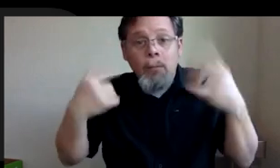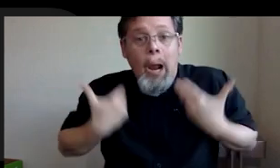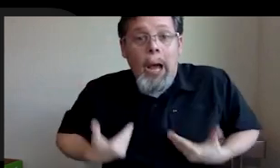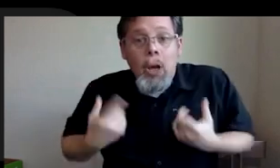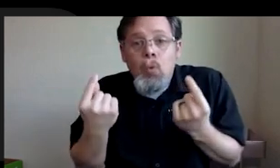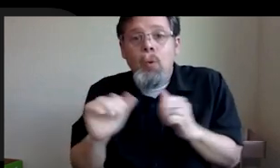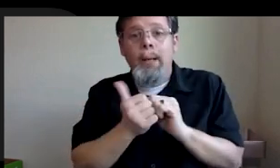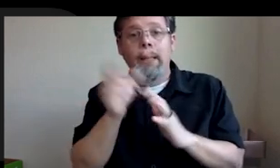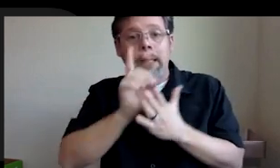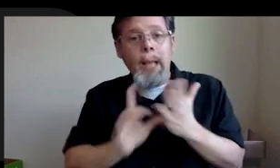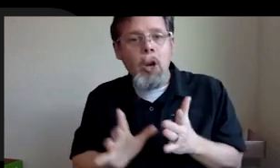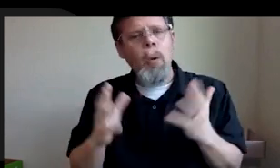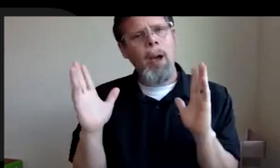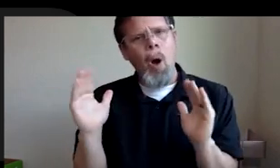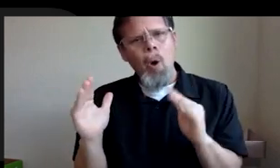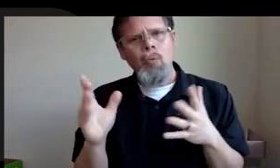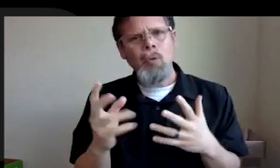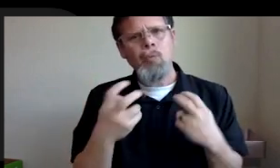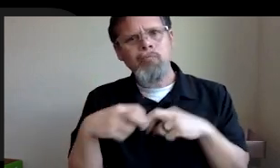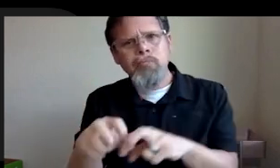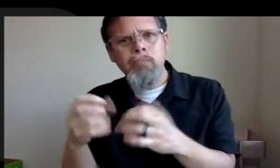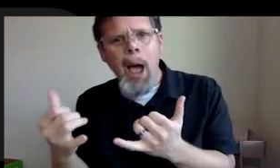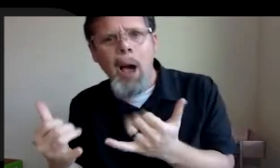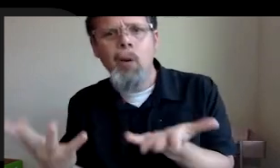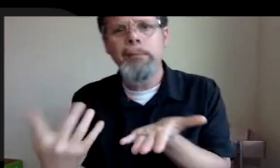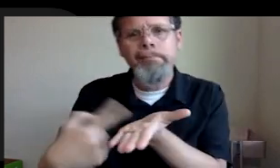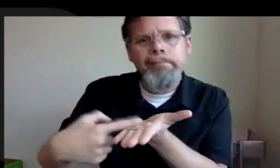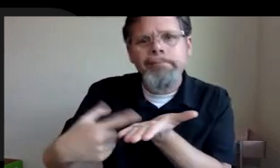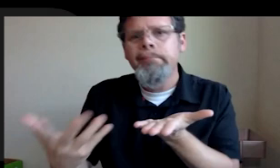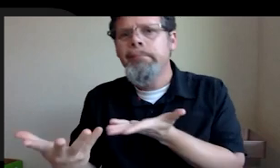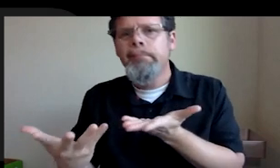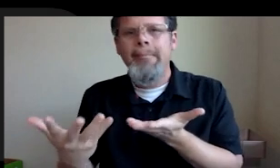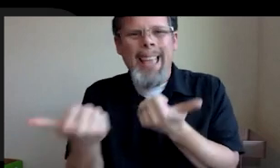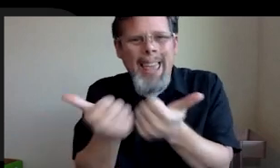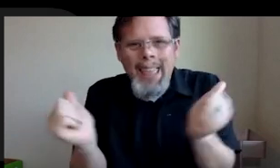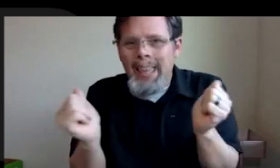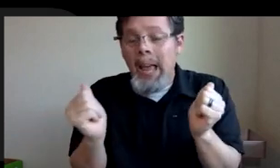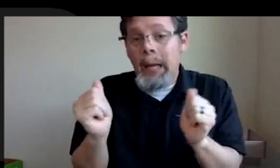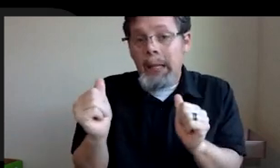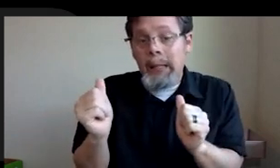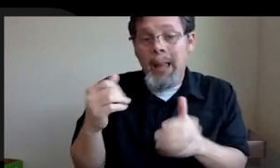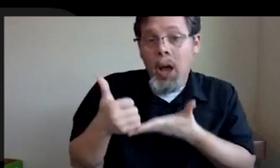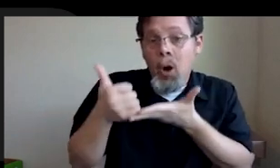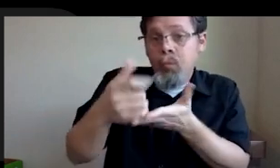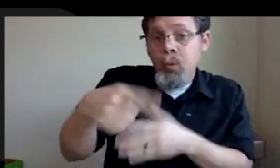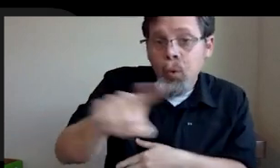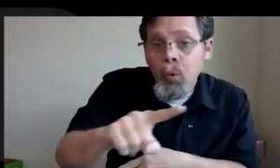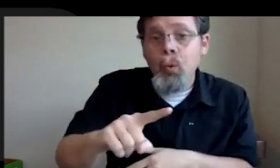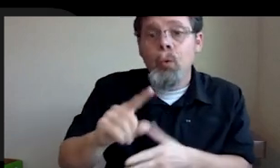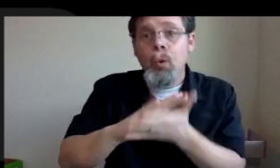and what I'm hoping to kind of lead into now is conversation in regards to anything I can help you to do to become somebody who works in the game